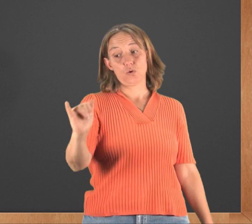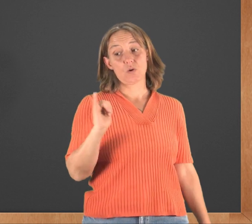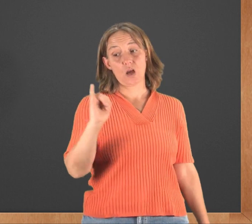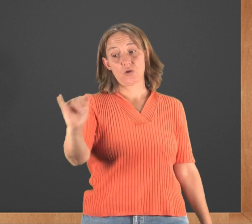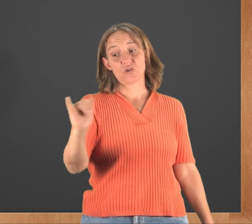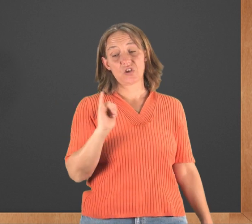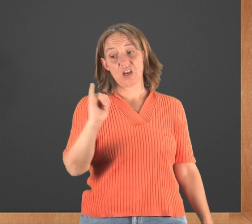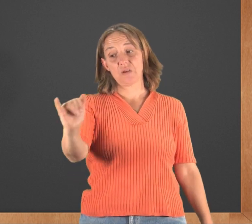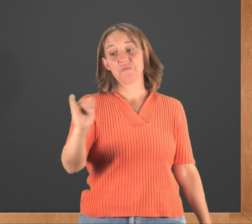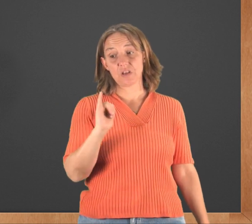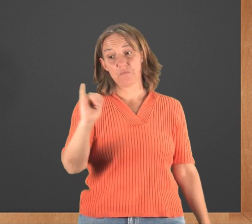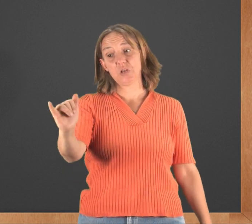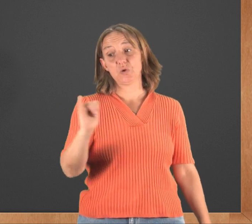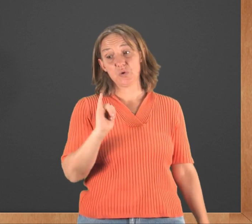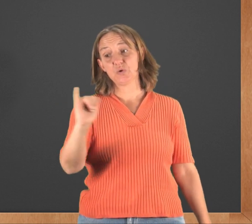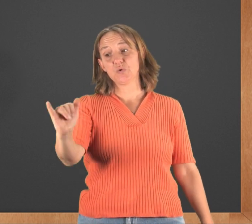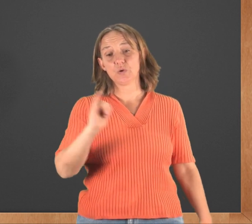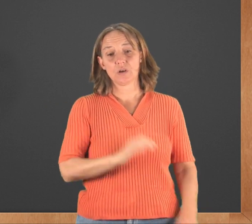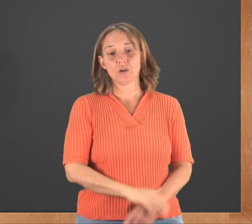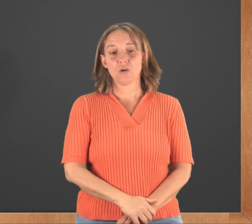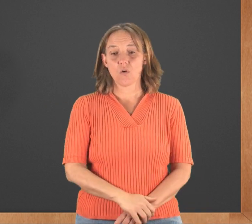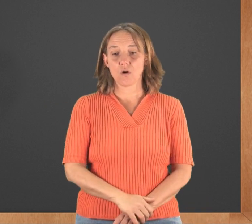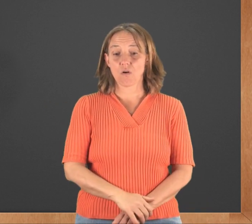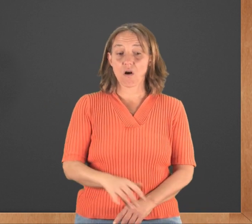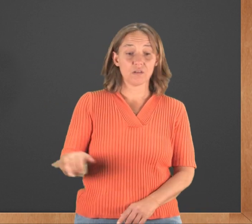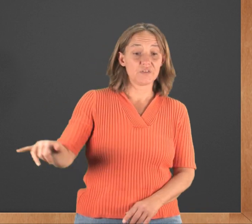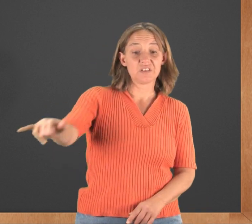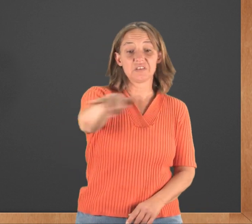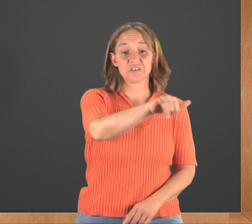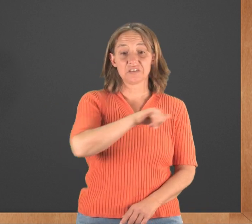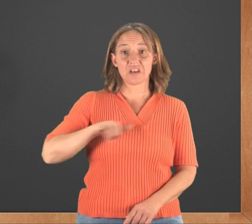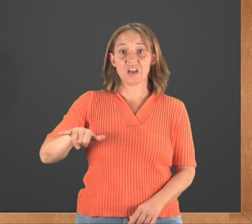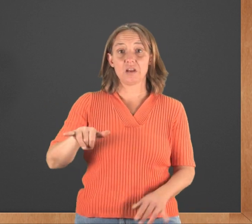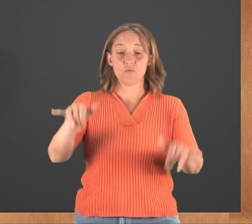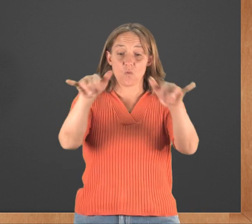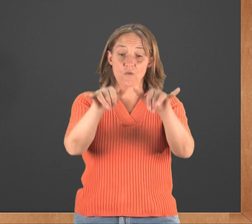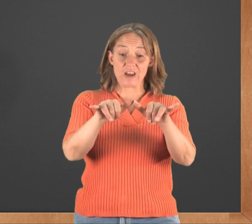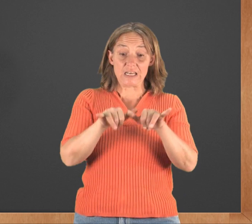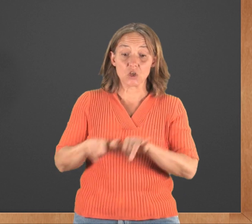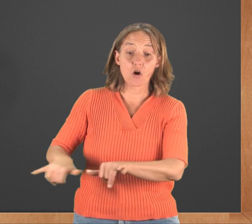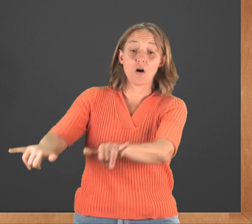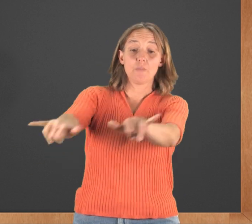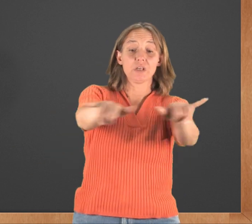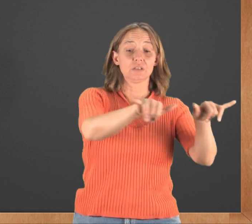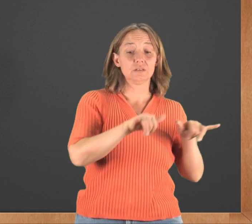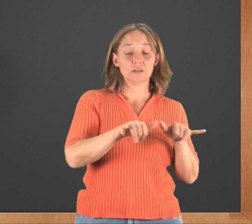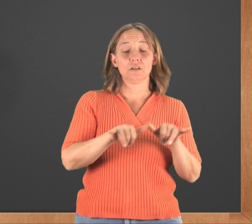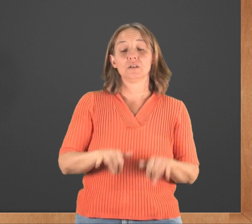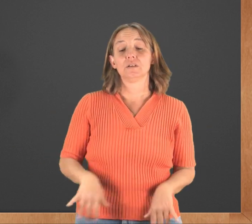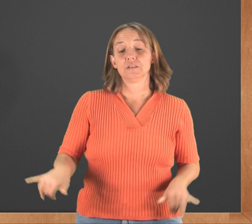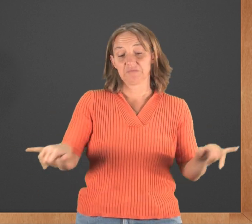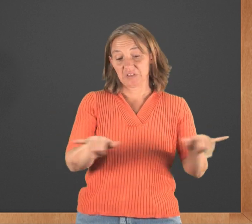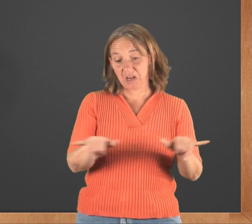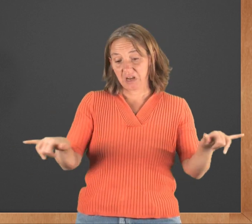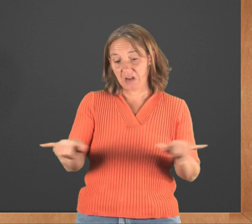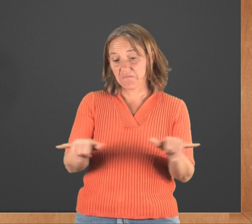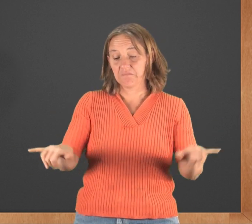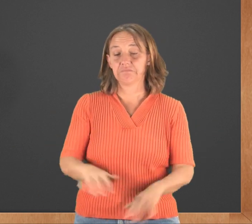You and I are the same; Same me, too. Or, all of this is the same. Or in common. Same.